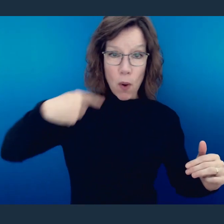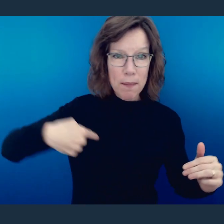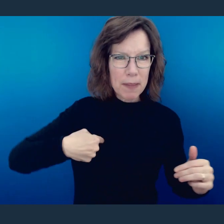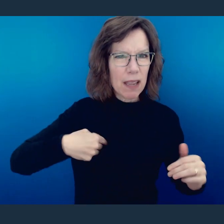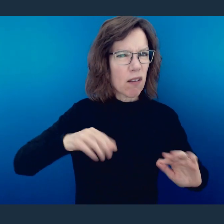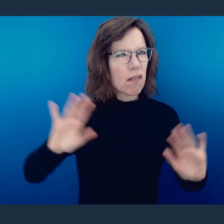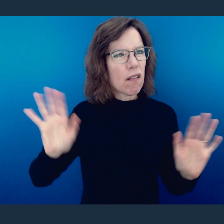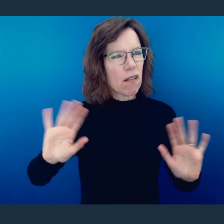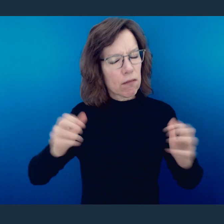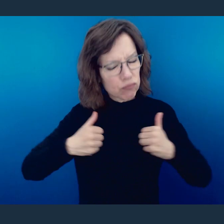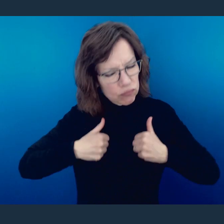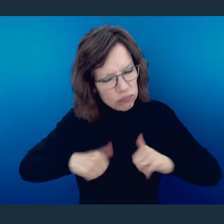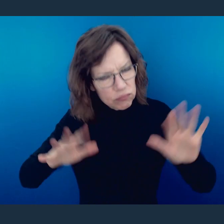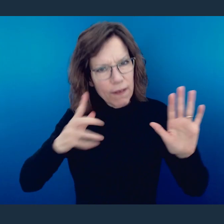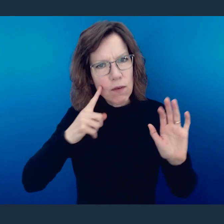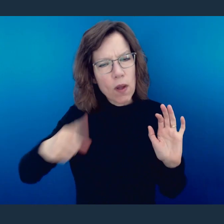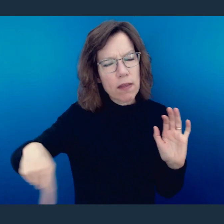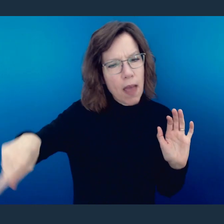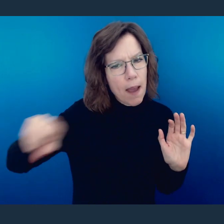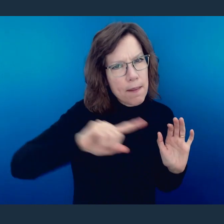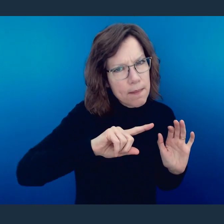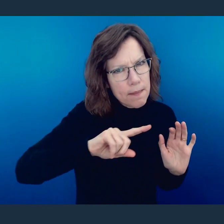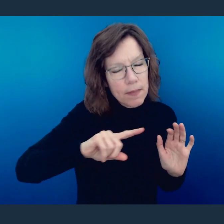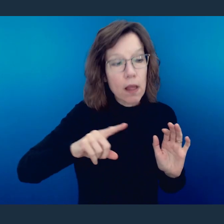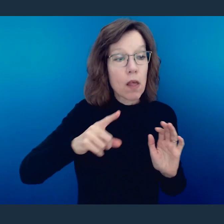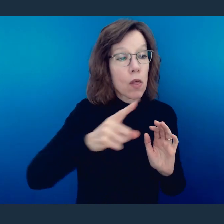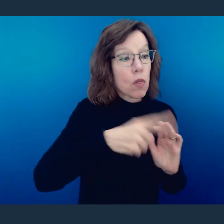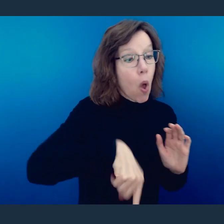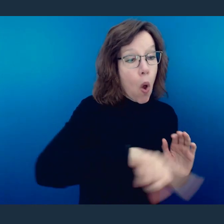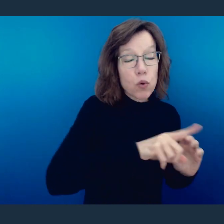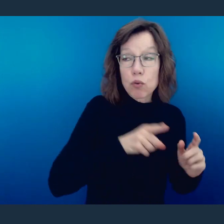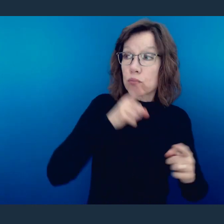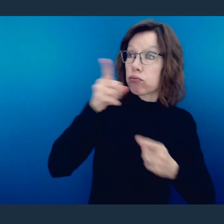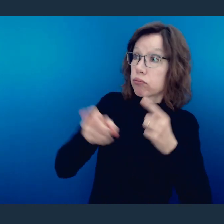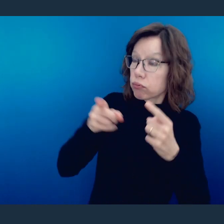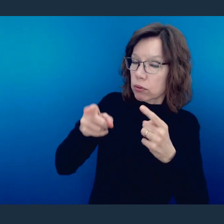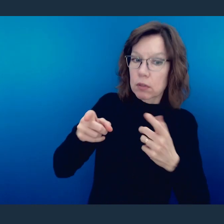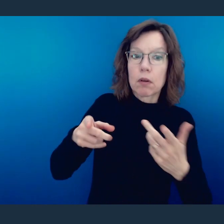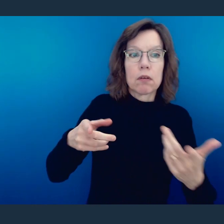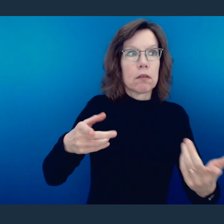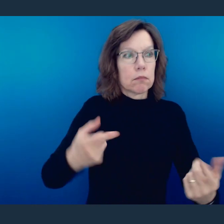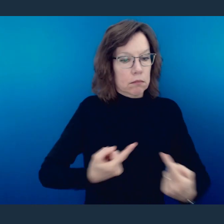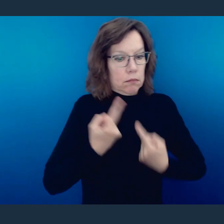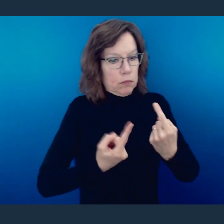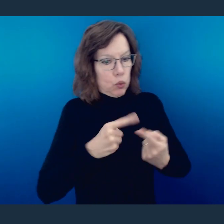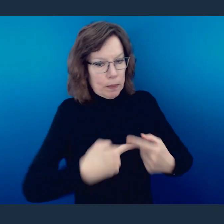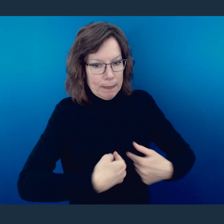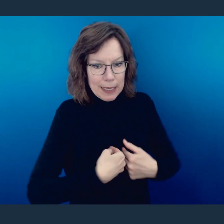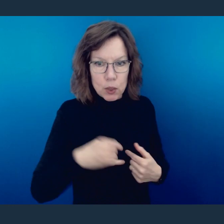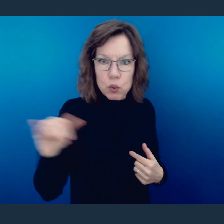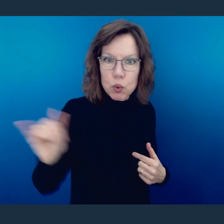'The reproaches of those who reproached you fell on Me.' For whatever was written in former